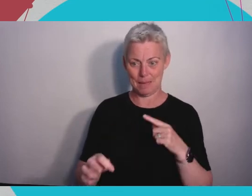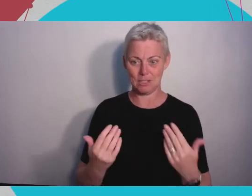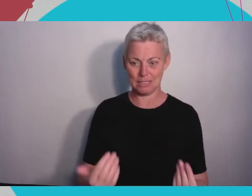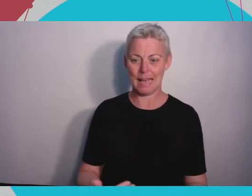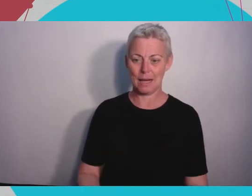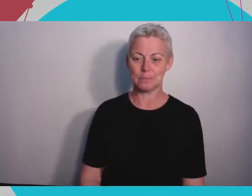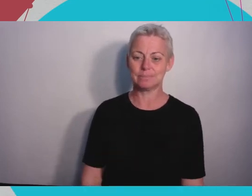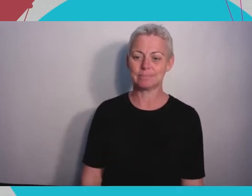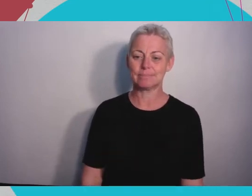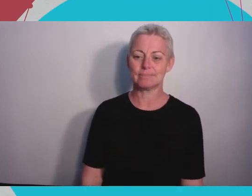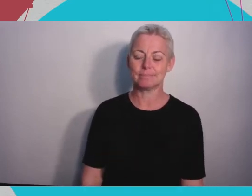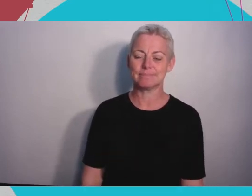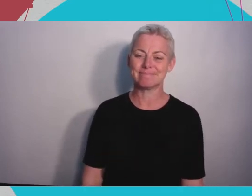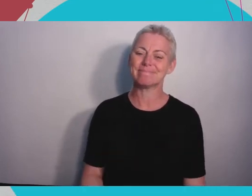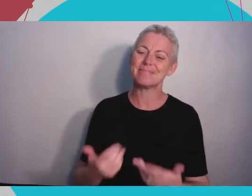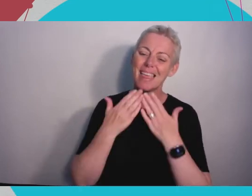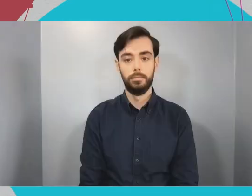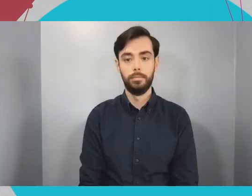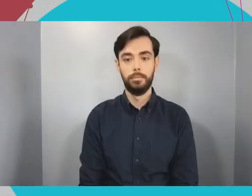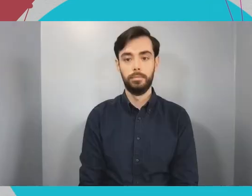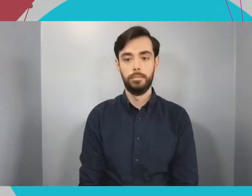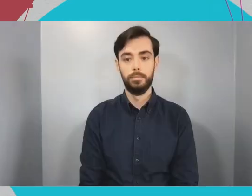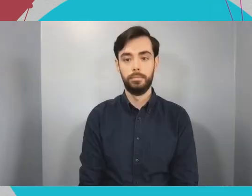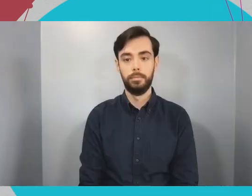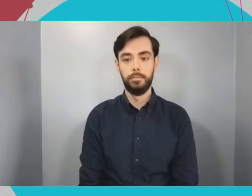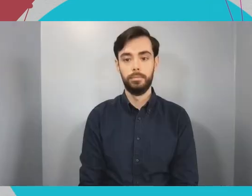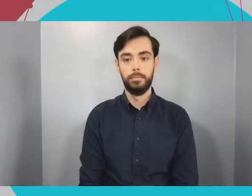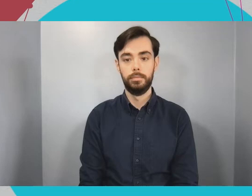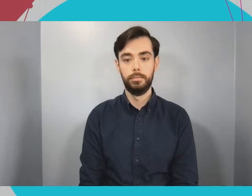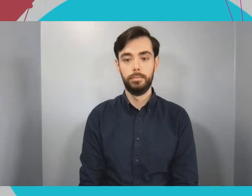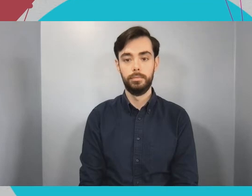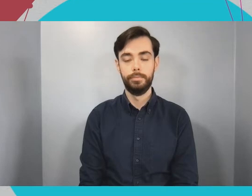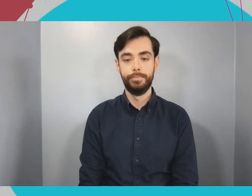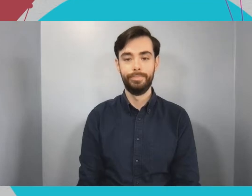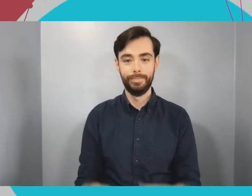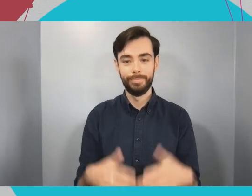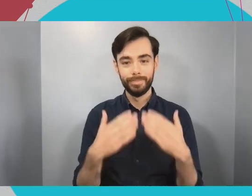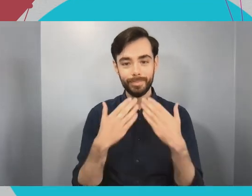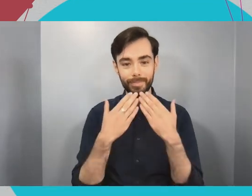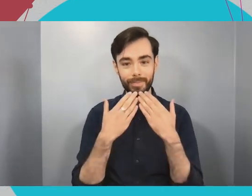us today Tom, it's been really interesting and I hope the audience has found that insightful